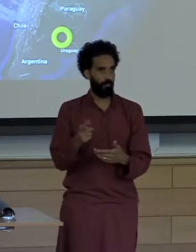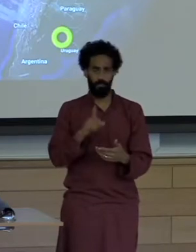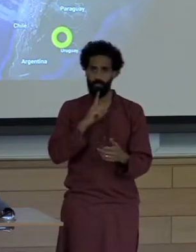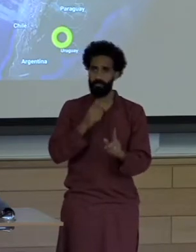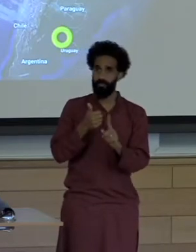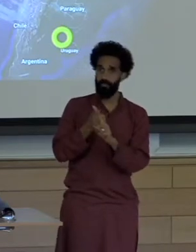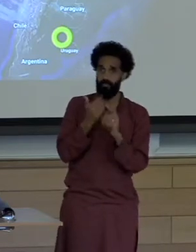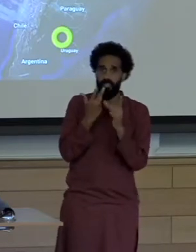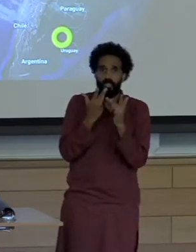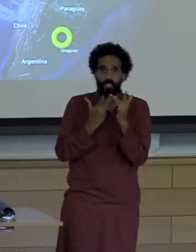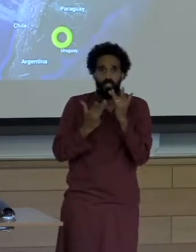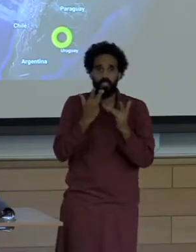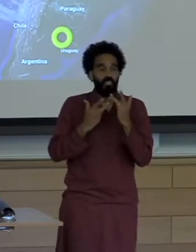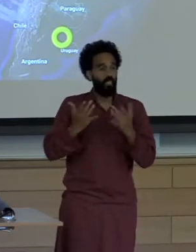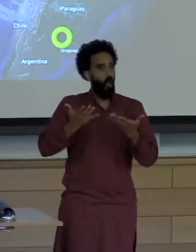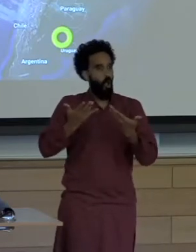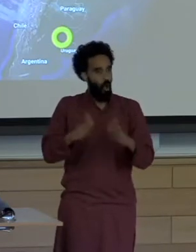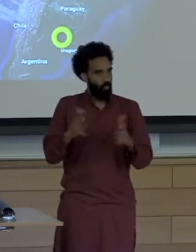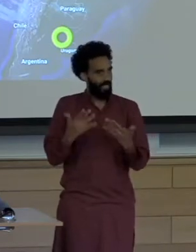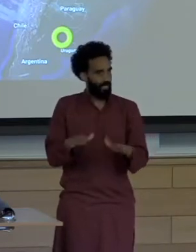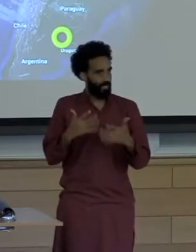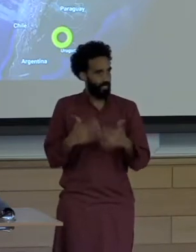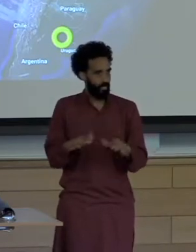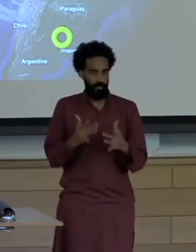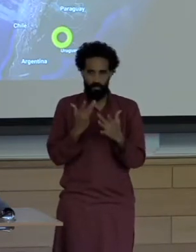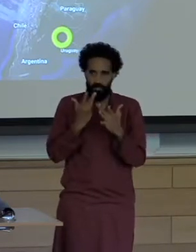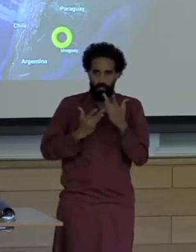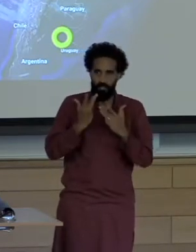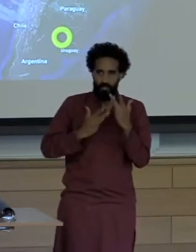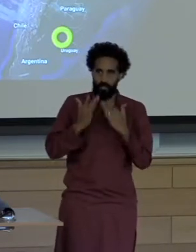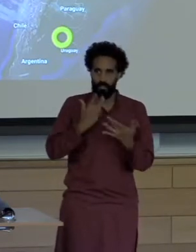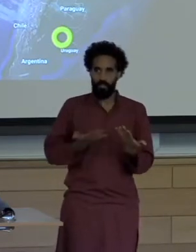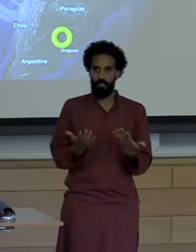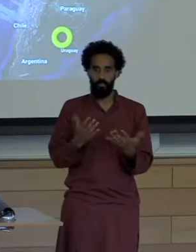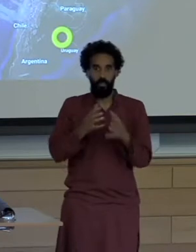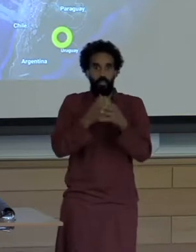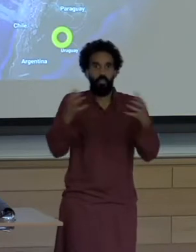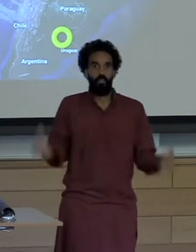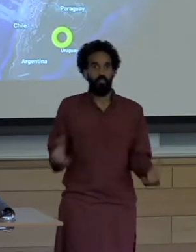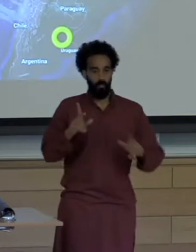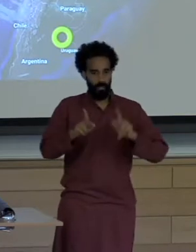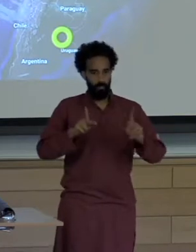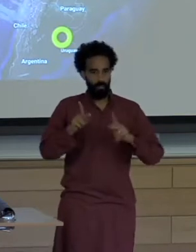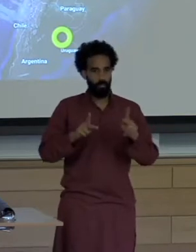Sustain the population the urban population and of course the crisis of quick